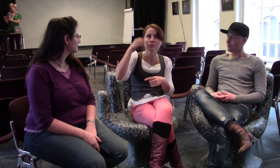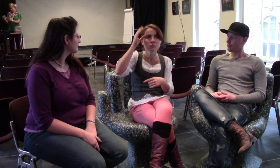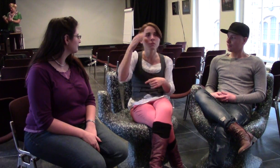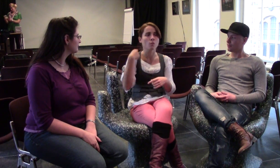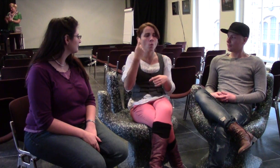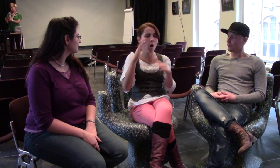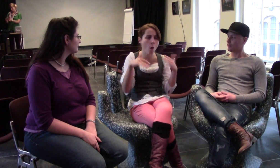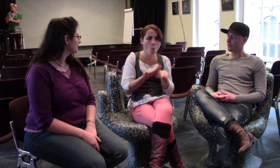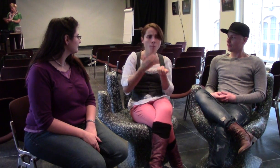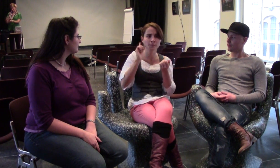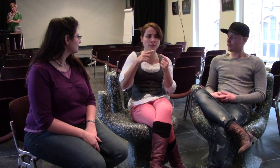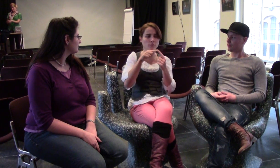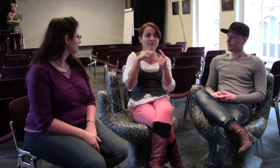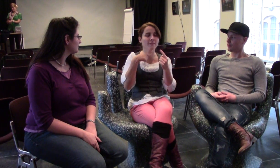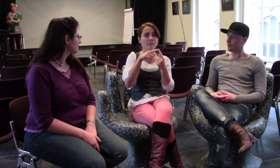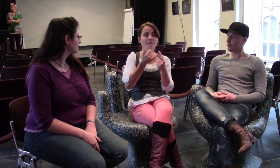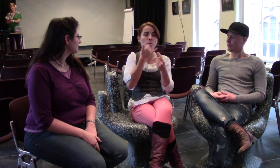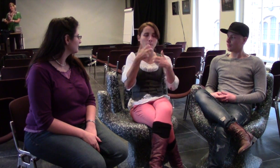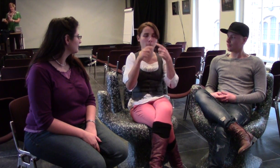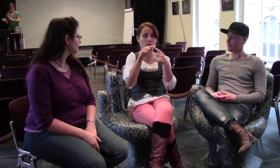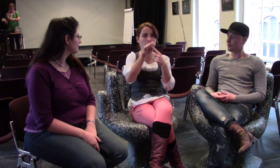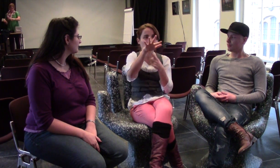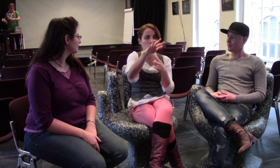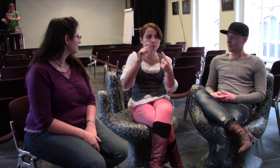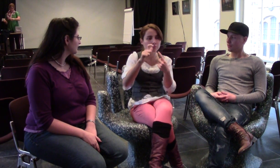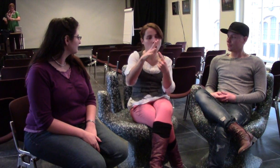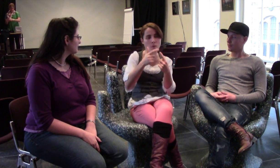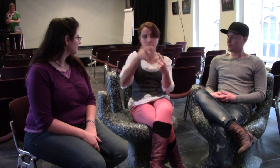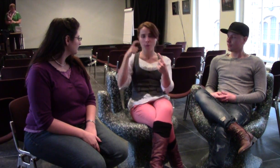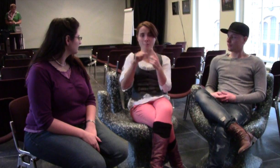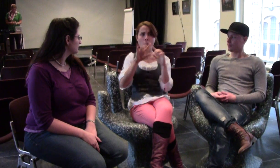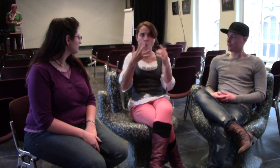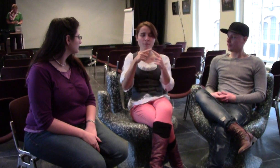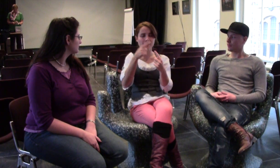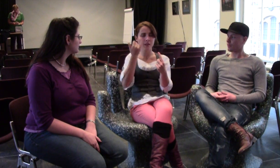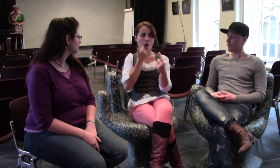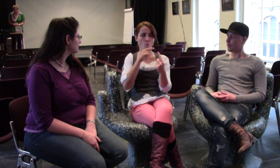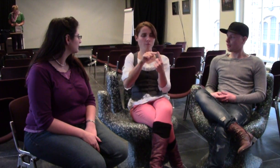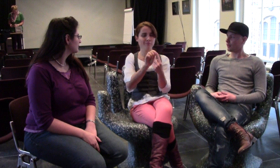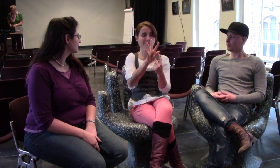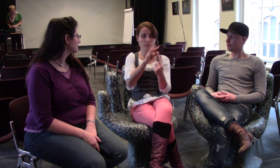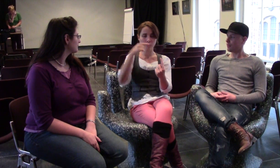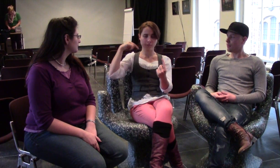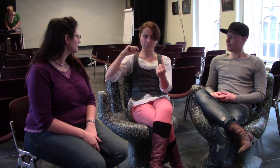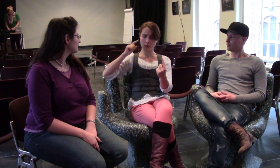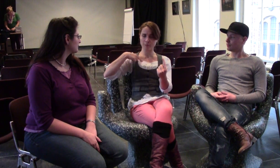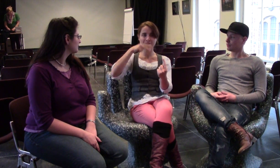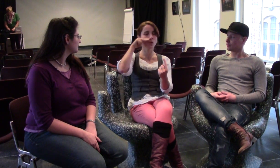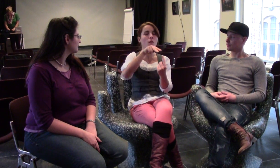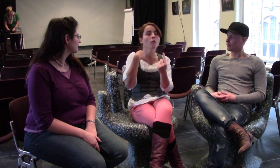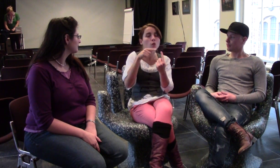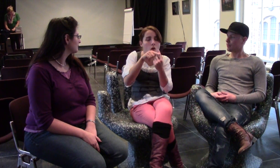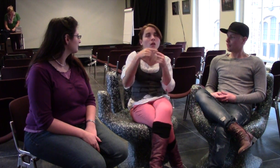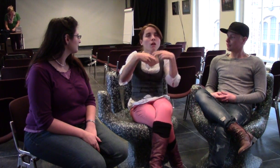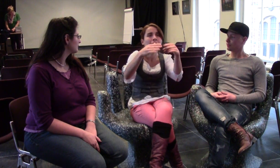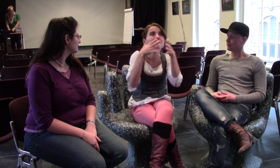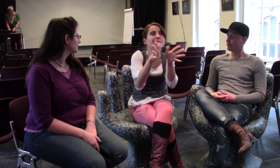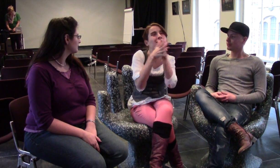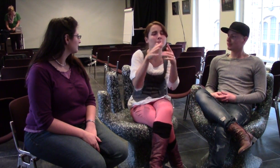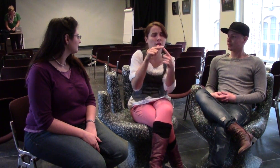I was stuck on the problem itself instead of looking around it. What I didn't know was how to go back to the very